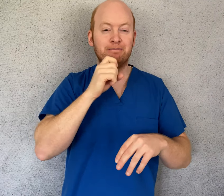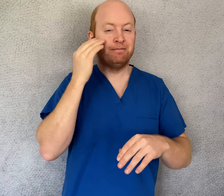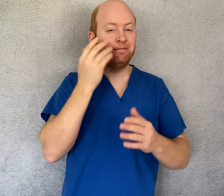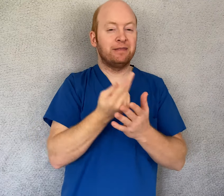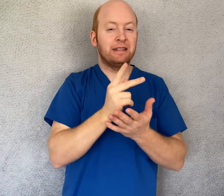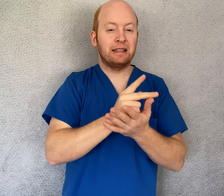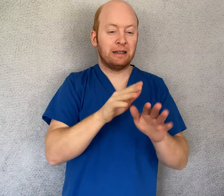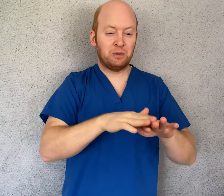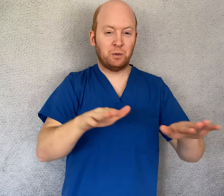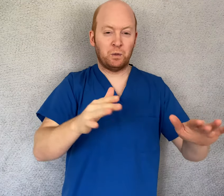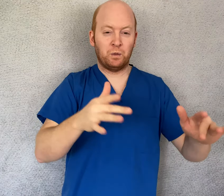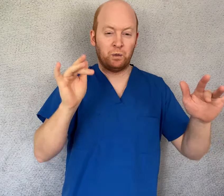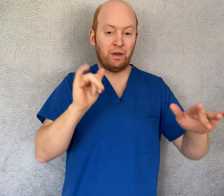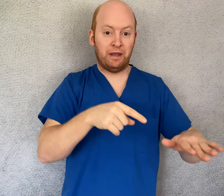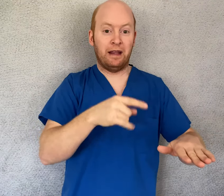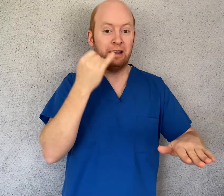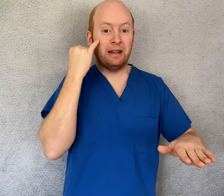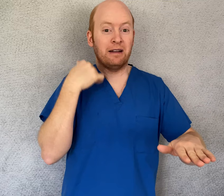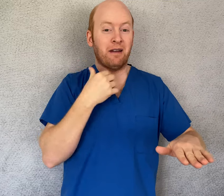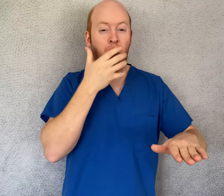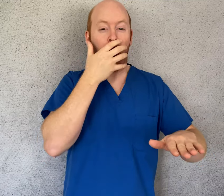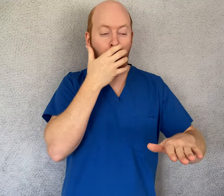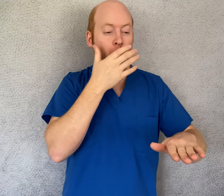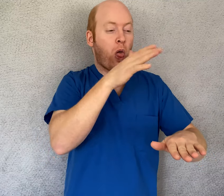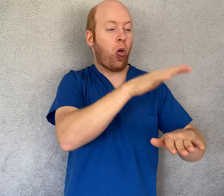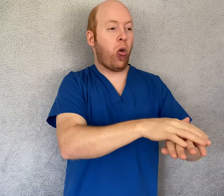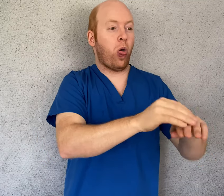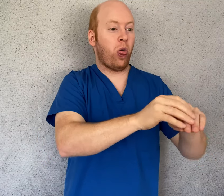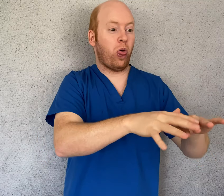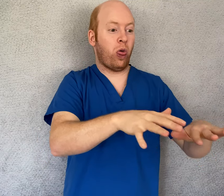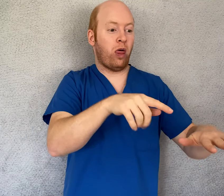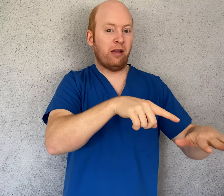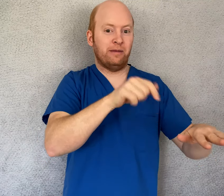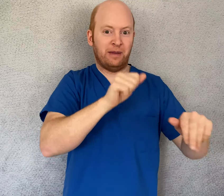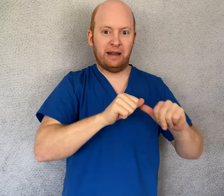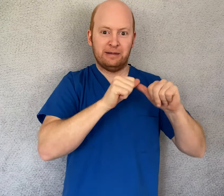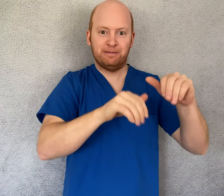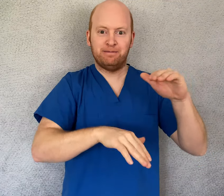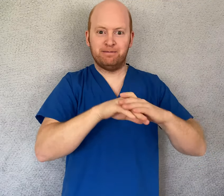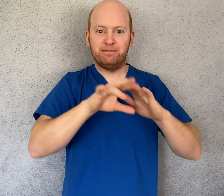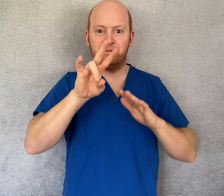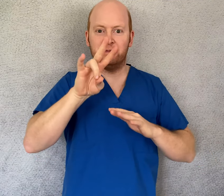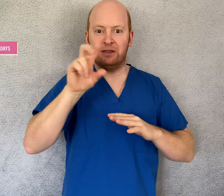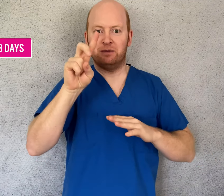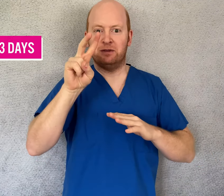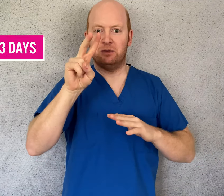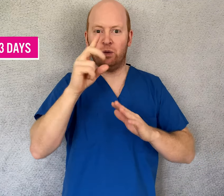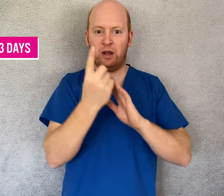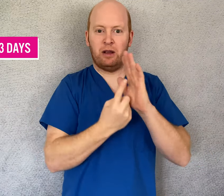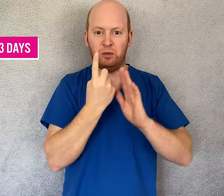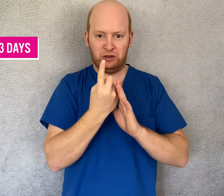in kitchens, the virus can last up to 72 hours.